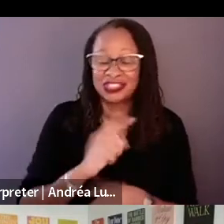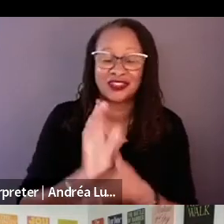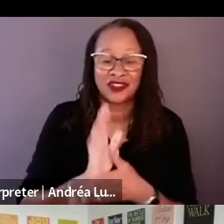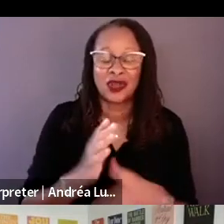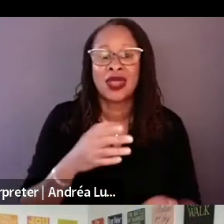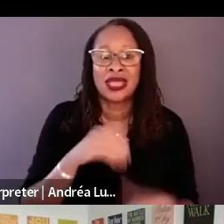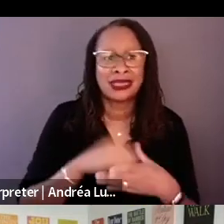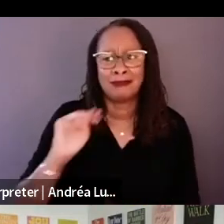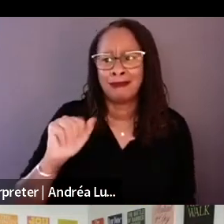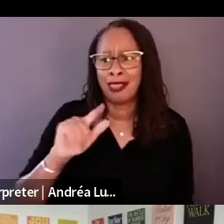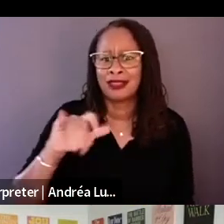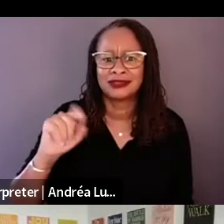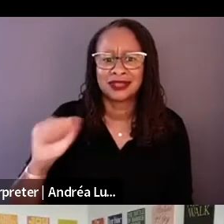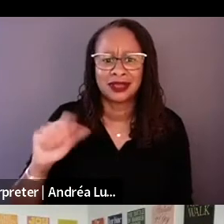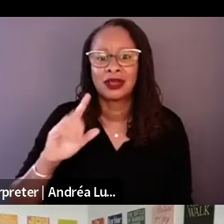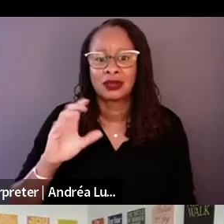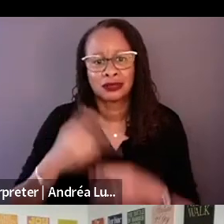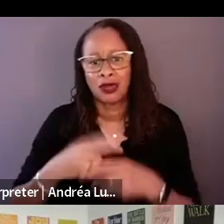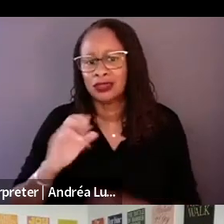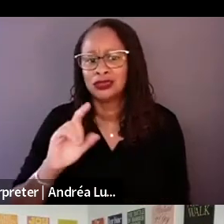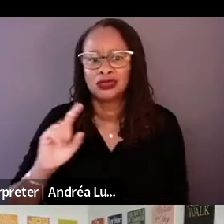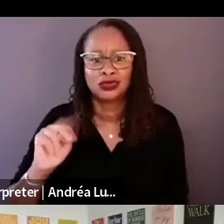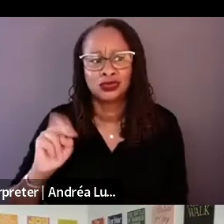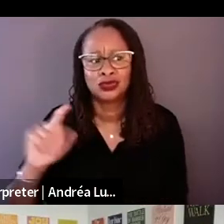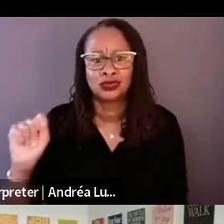He came with me to direct. Okay.